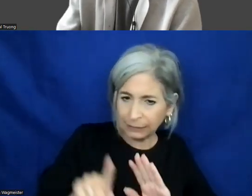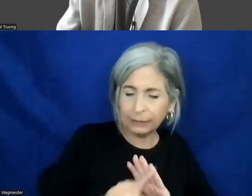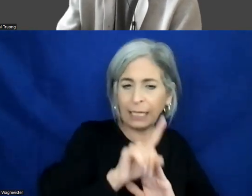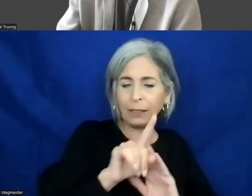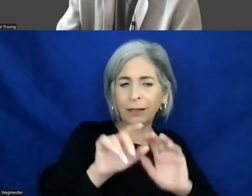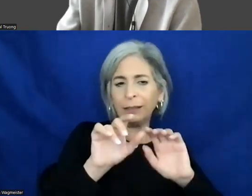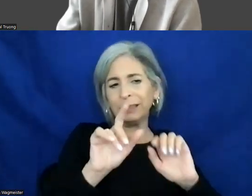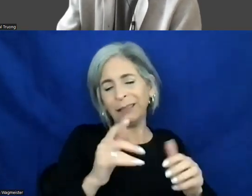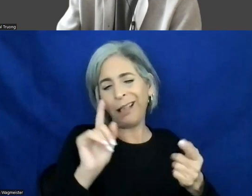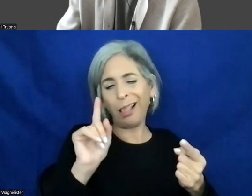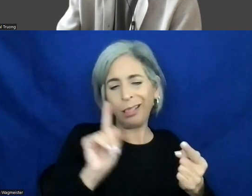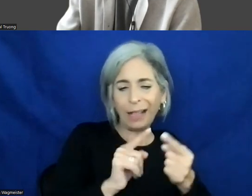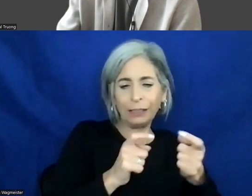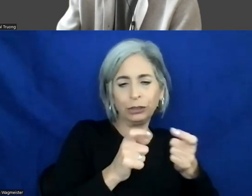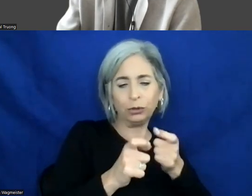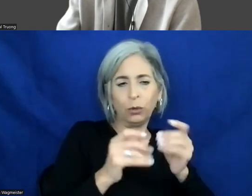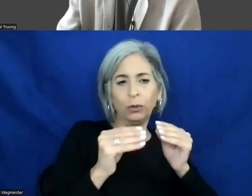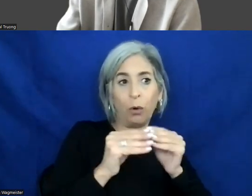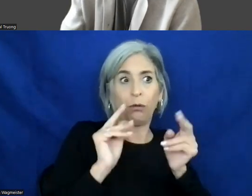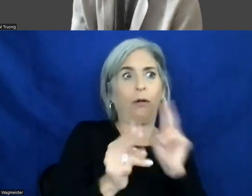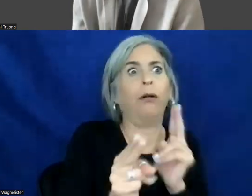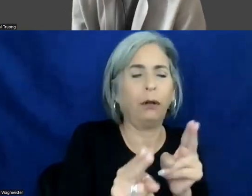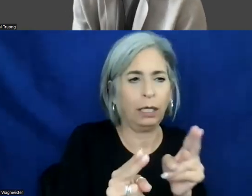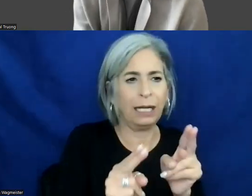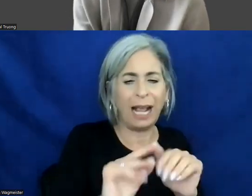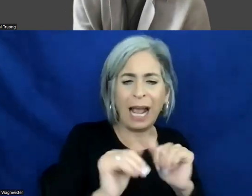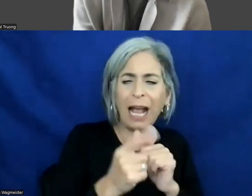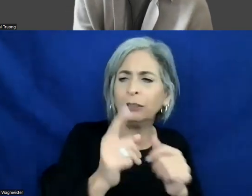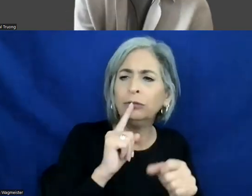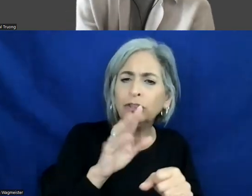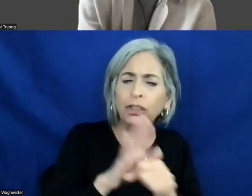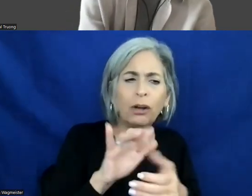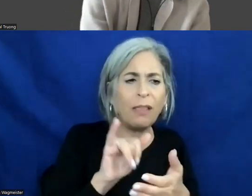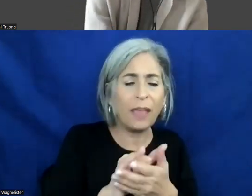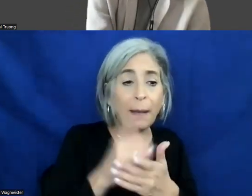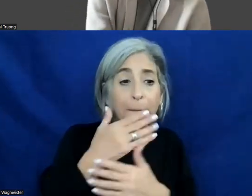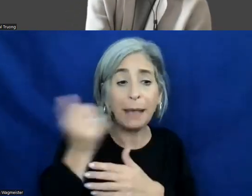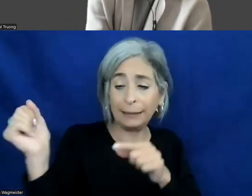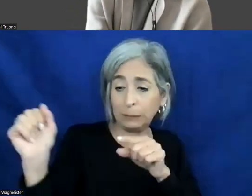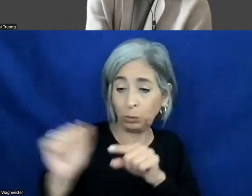to be less controlled and more rushed. How do you ensure that best practice is